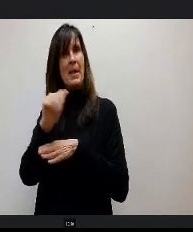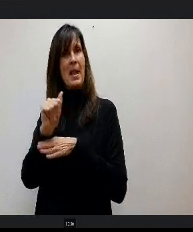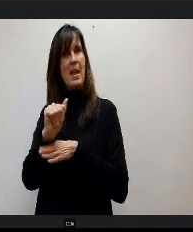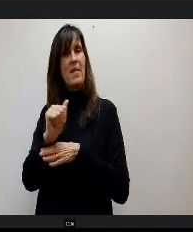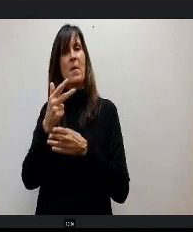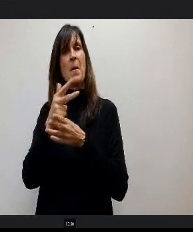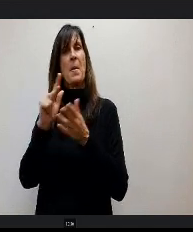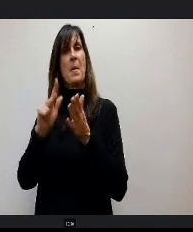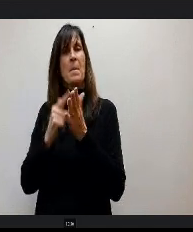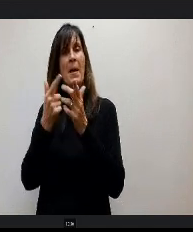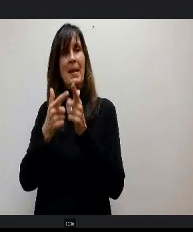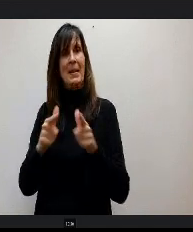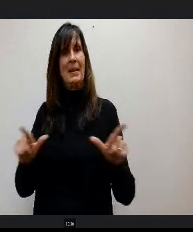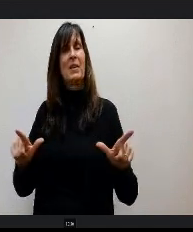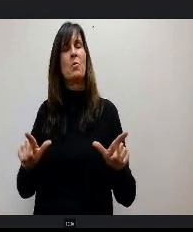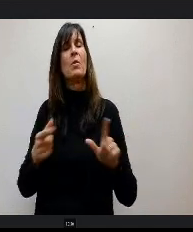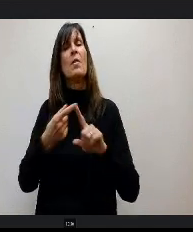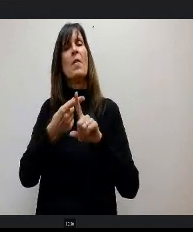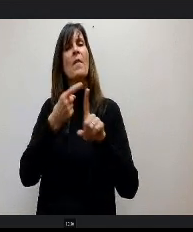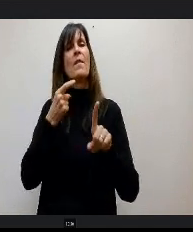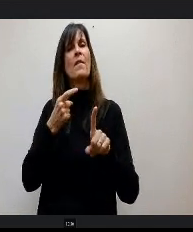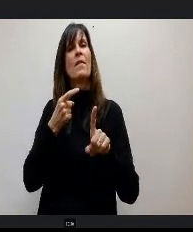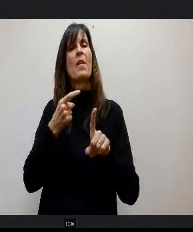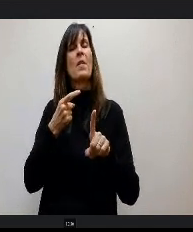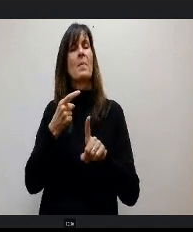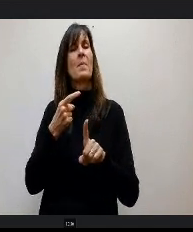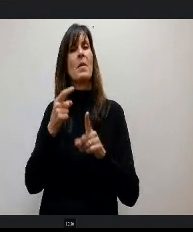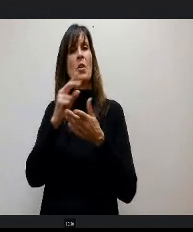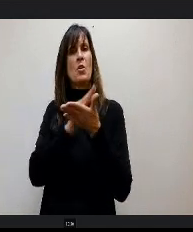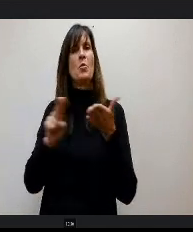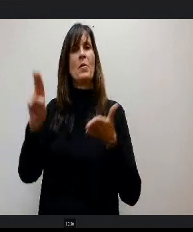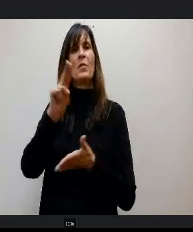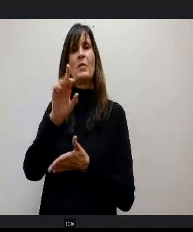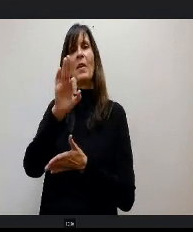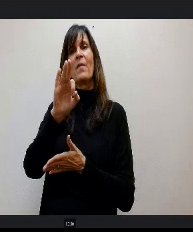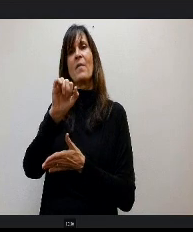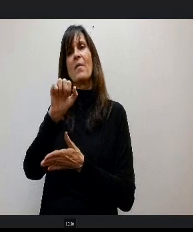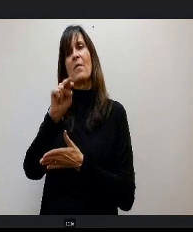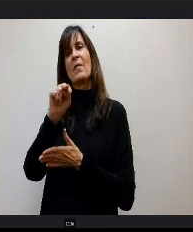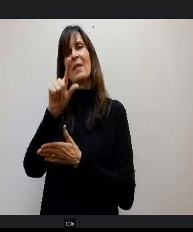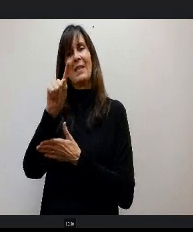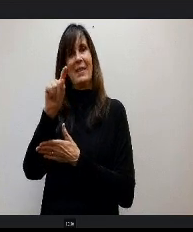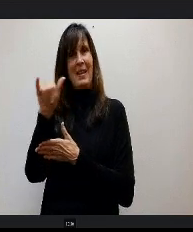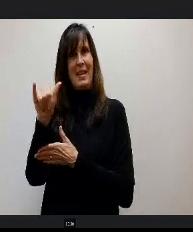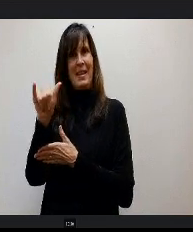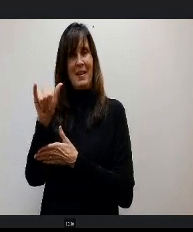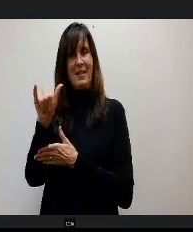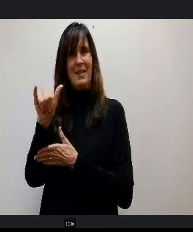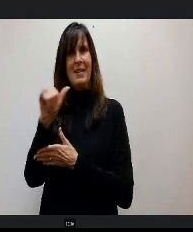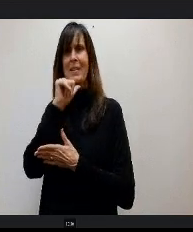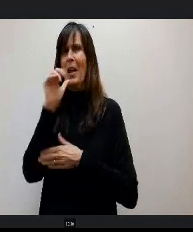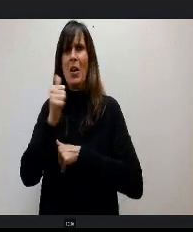education from the University of Finland or Finlay, not Finland. That would be some other country she has some masters of